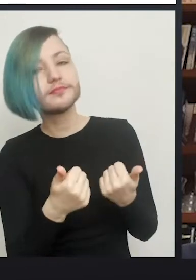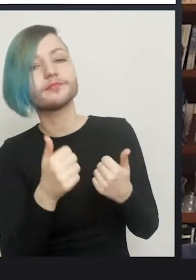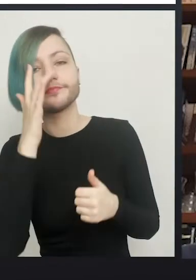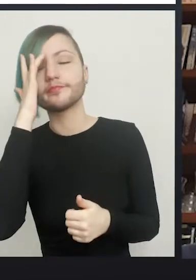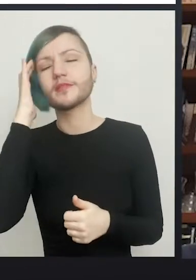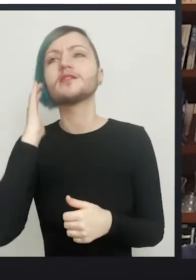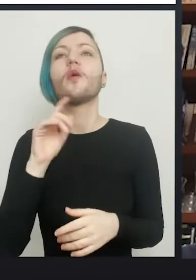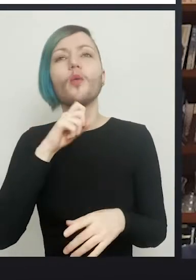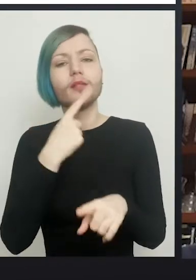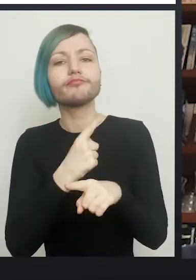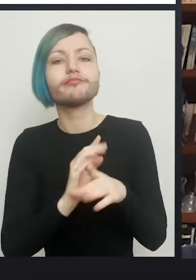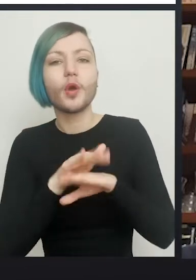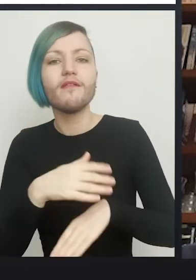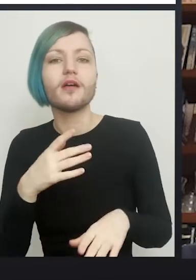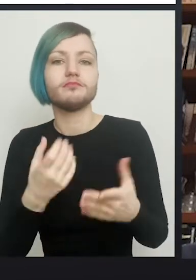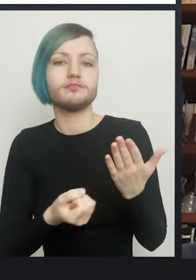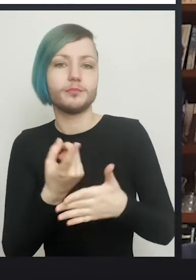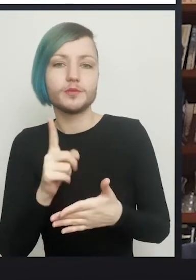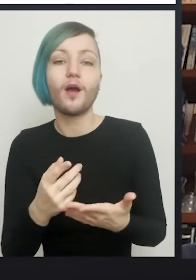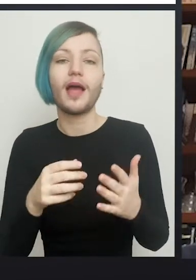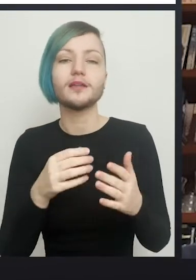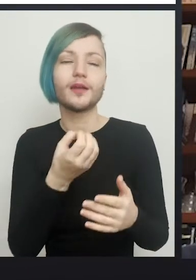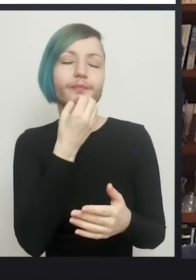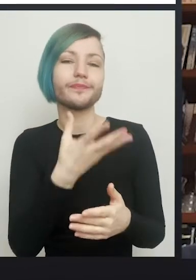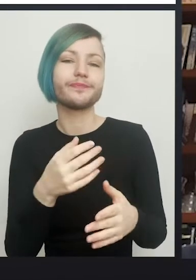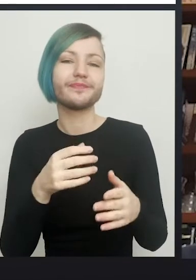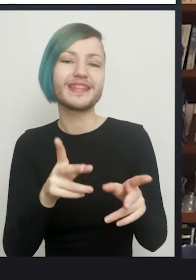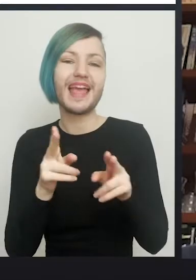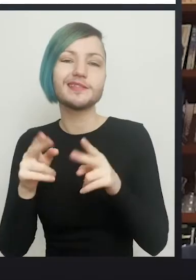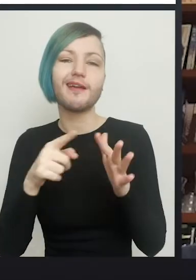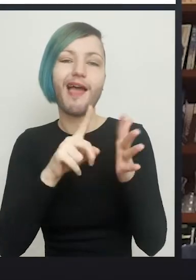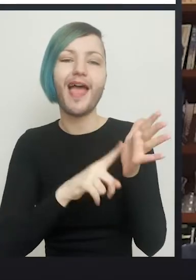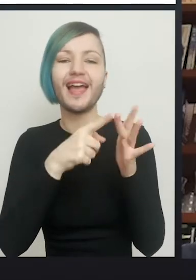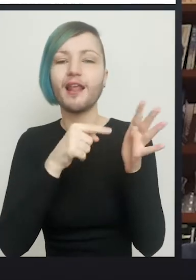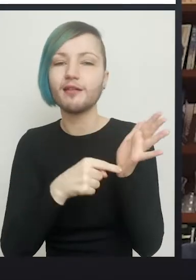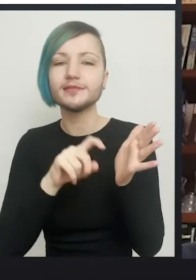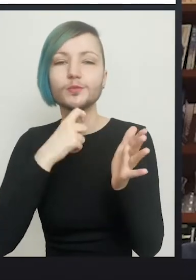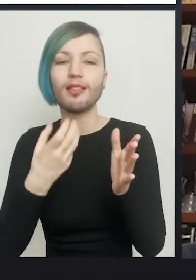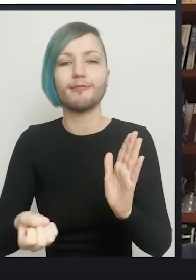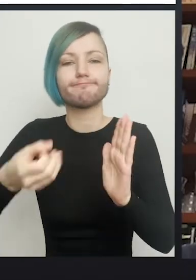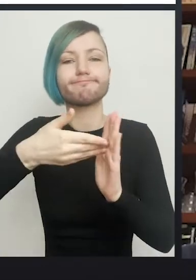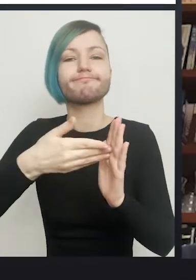and the brilliant Eliot is going to edit this for us so that there's some illustrations